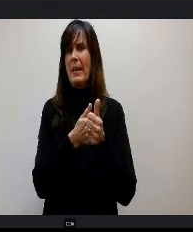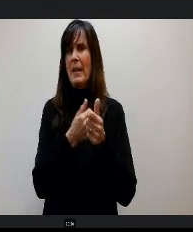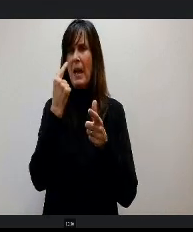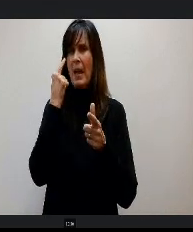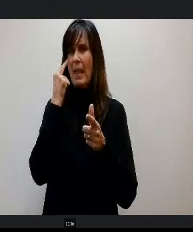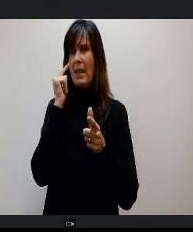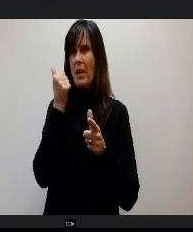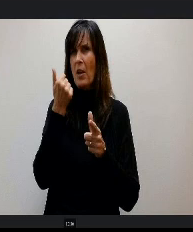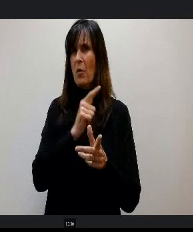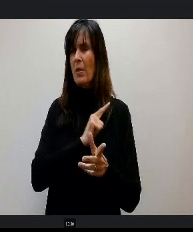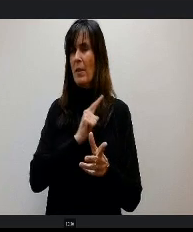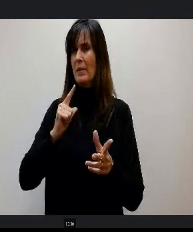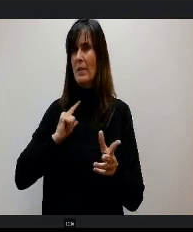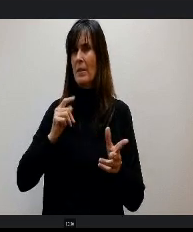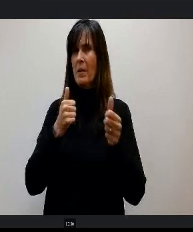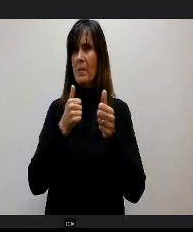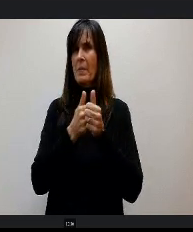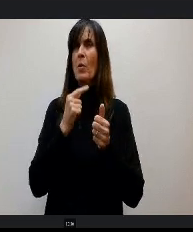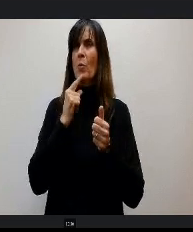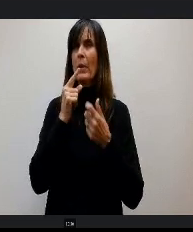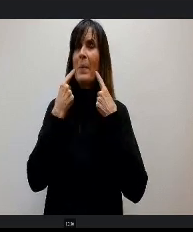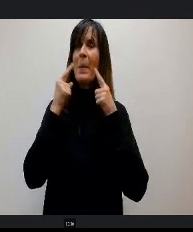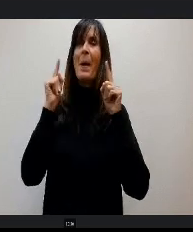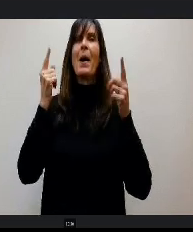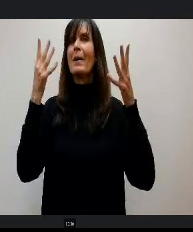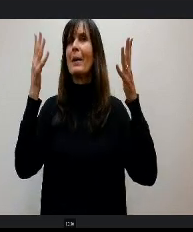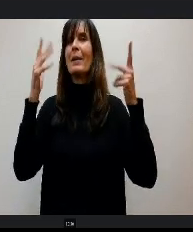e has a grand finale ever. Just kidding. I love that you